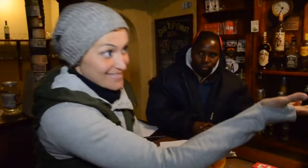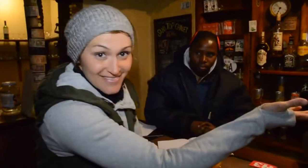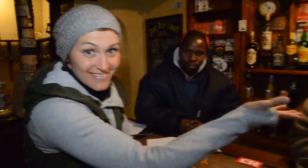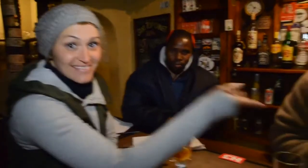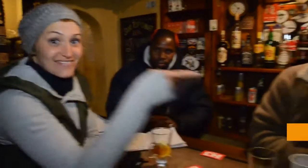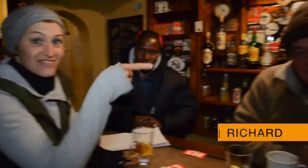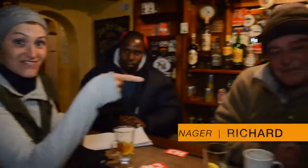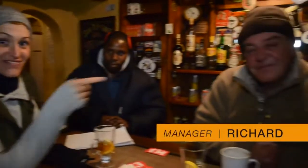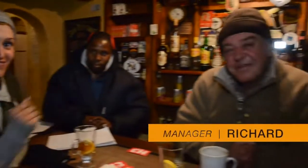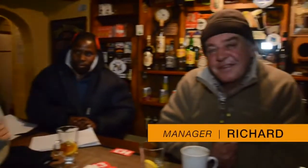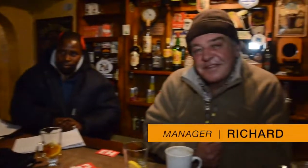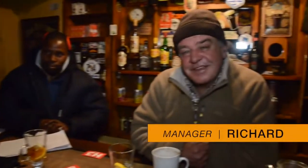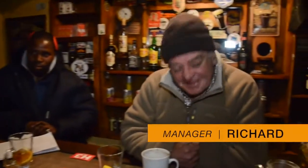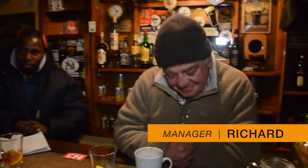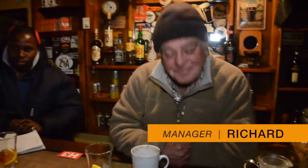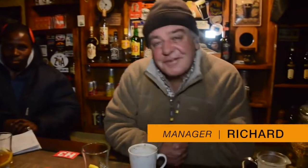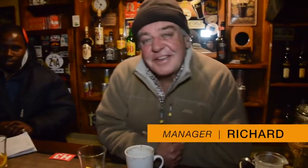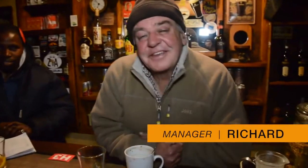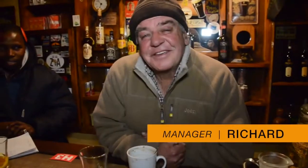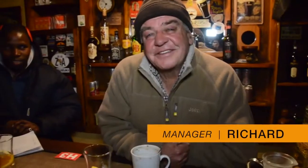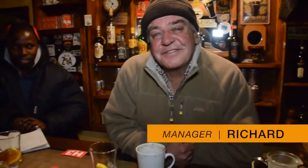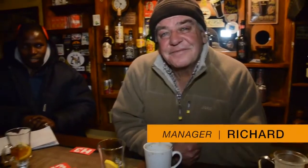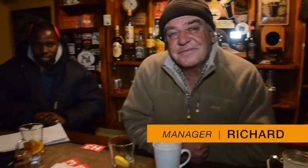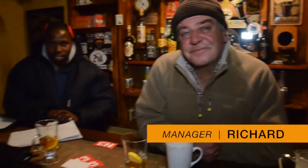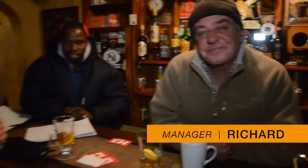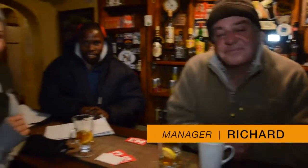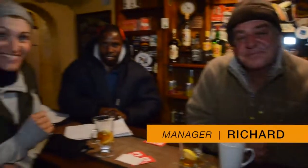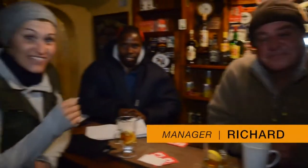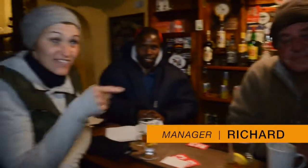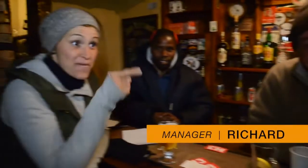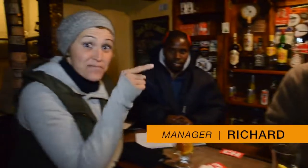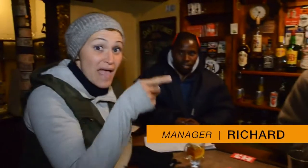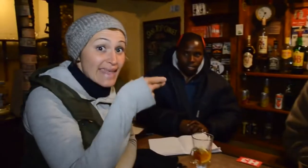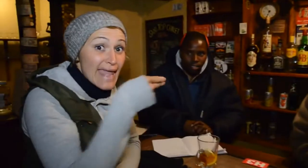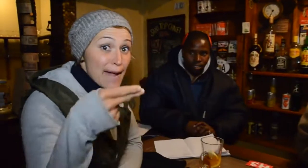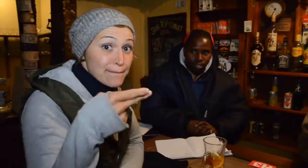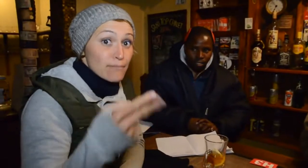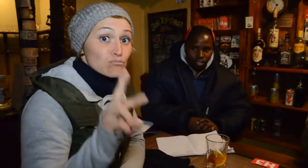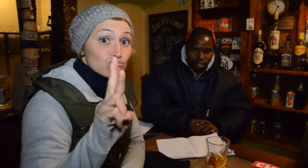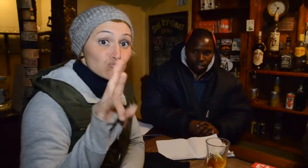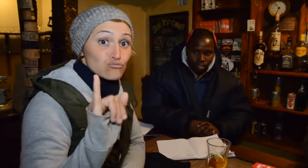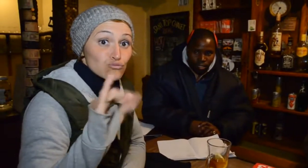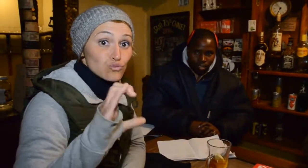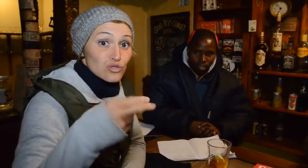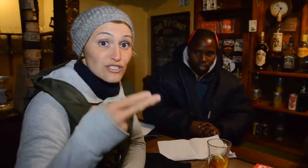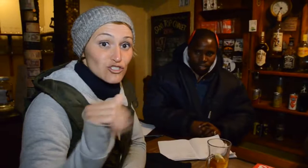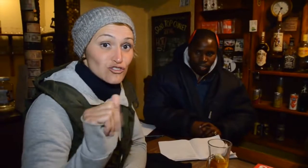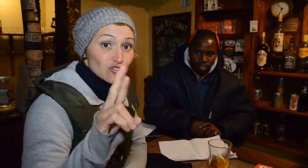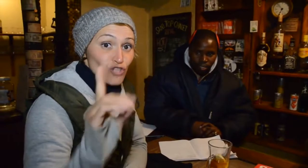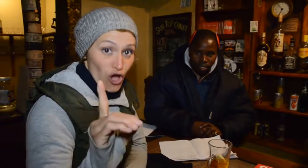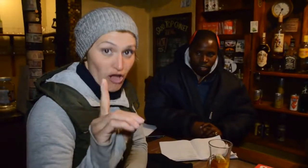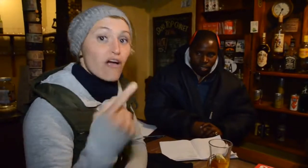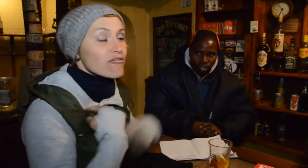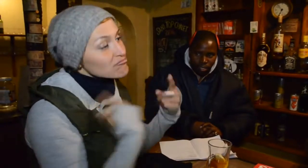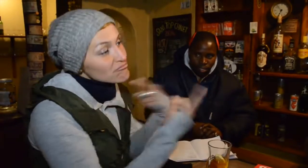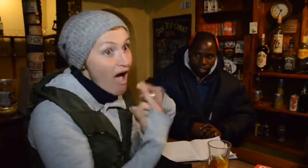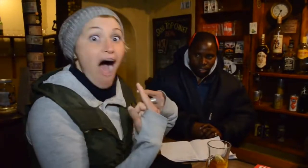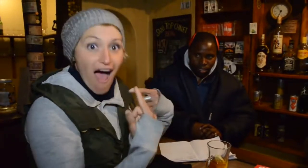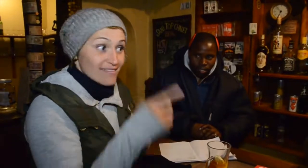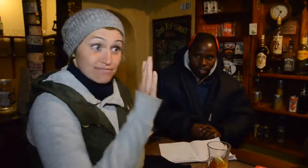Now this man, Richard, shared that his brother